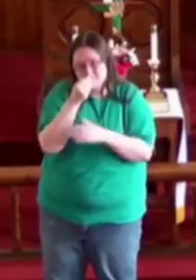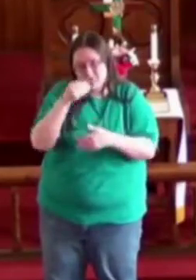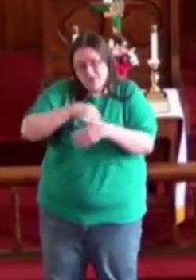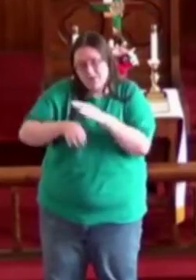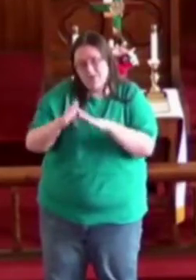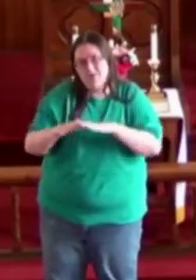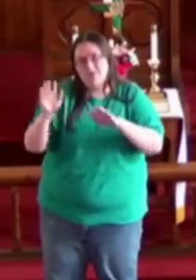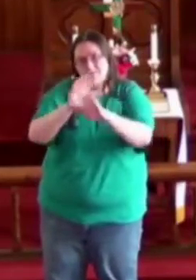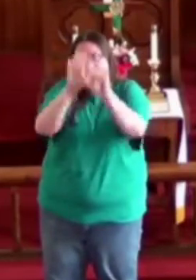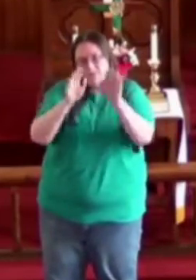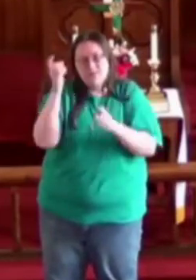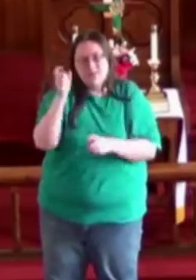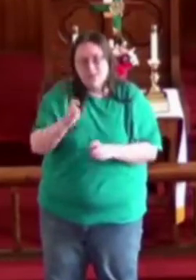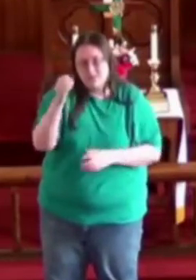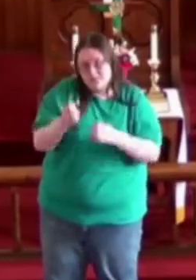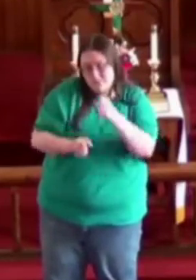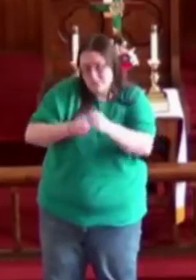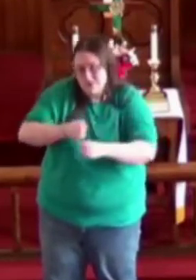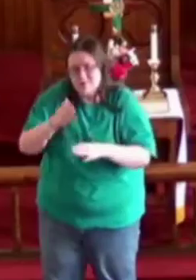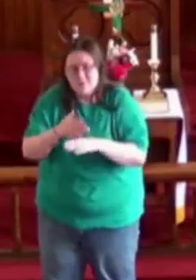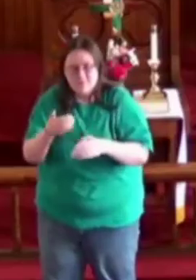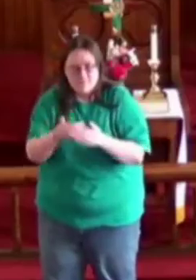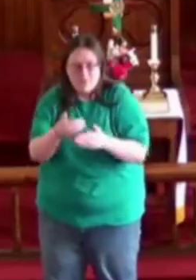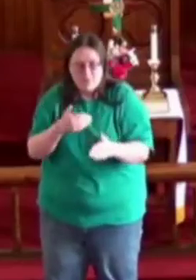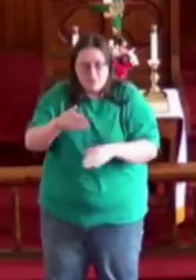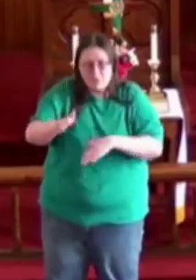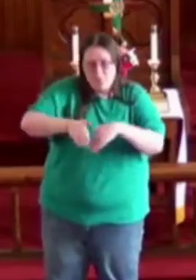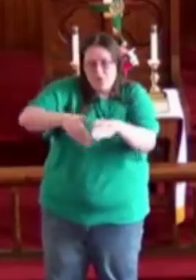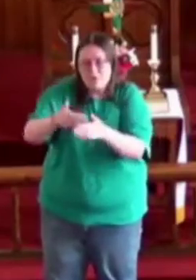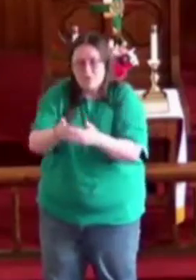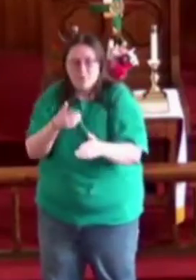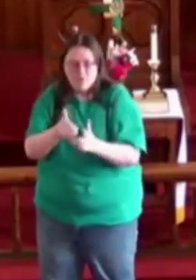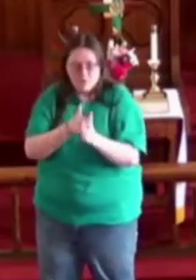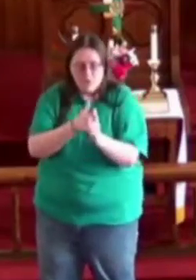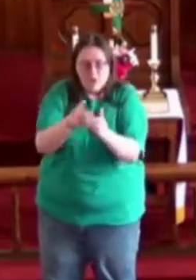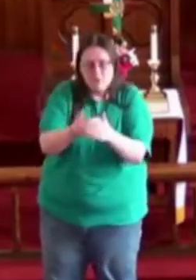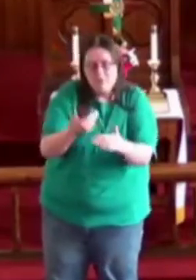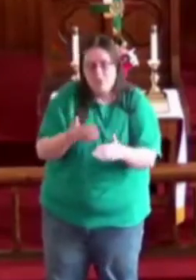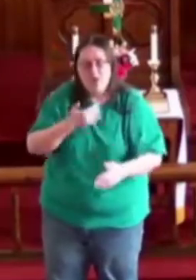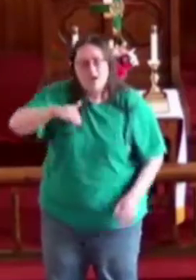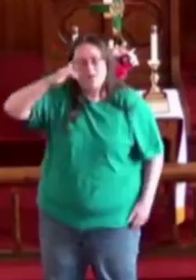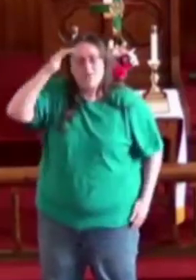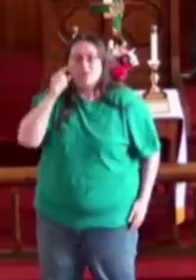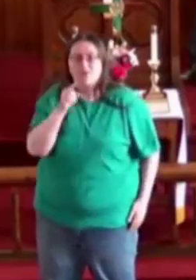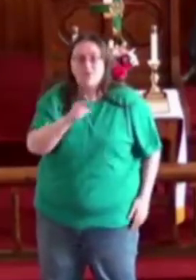Had to crawl before you walked, before you ran Before I knew it